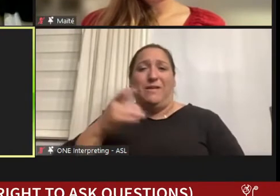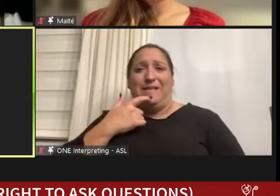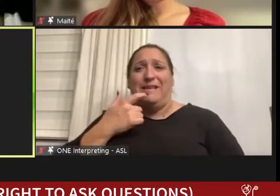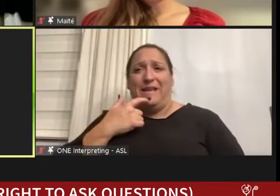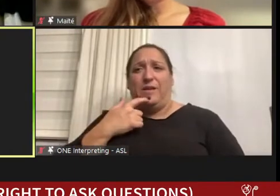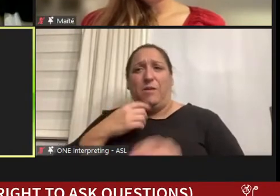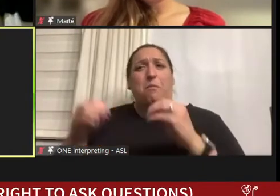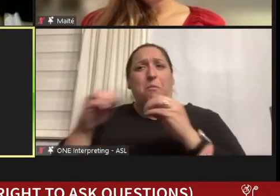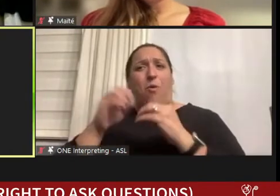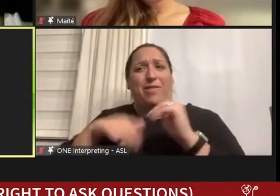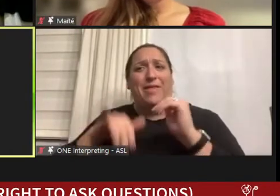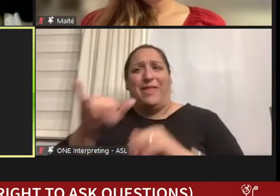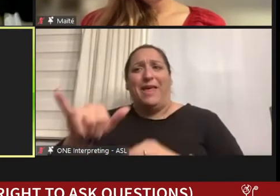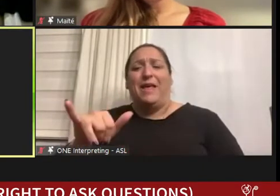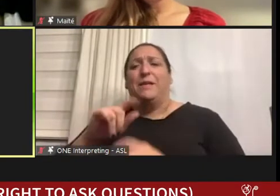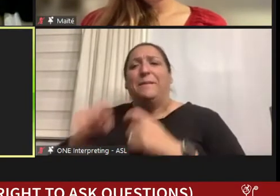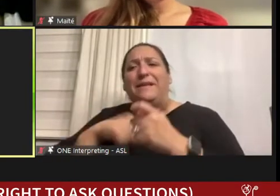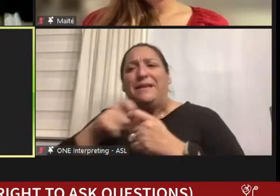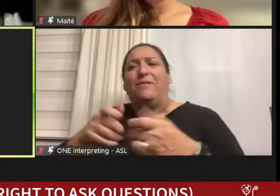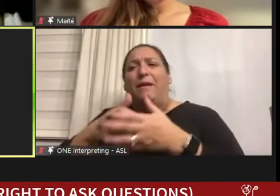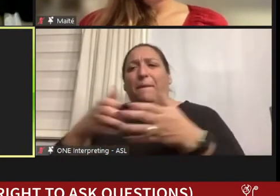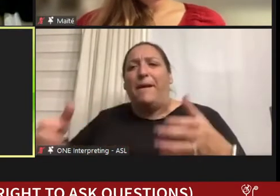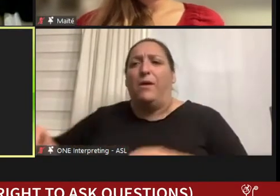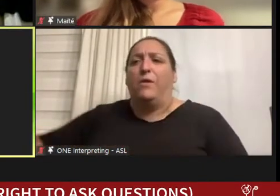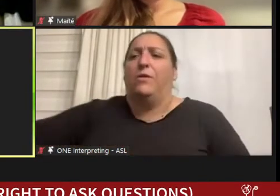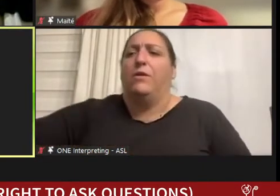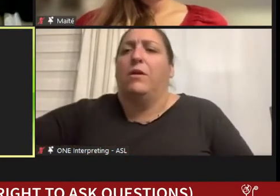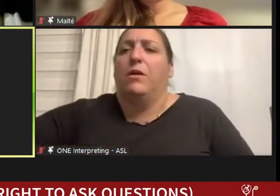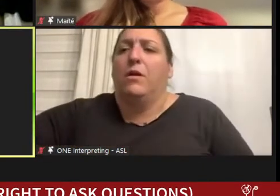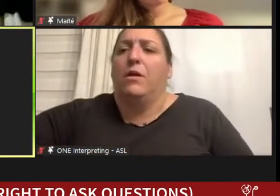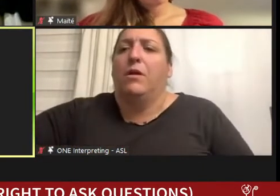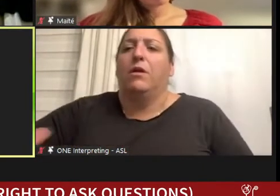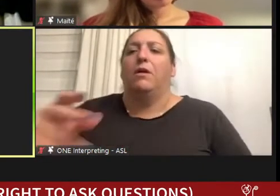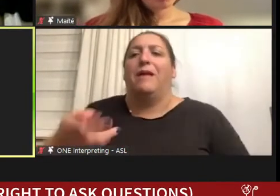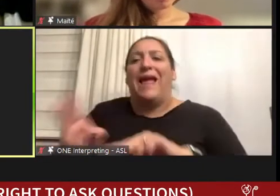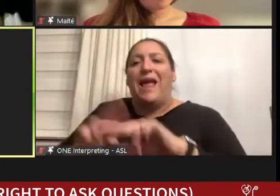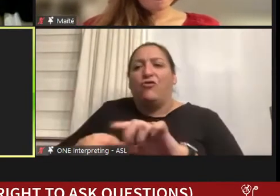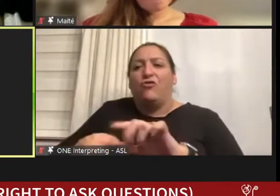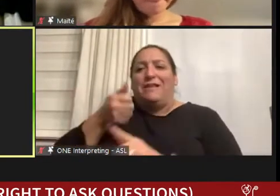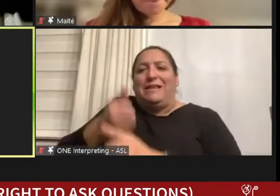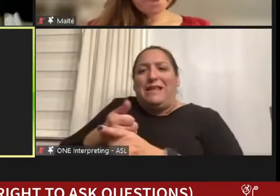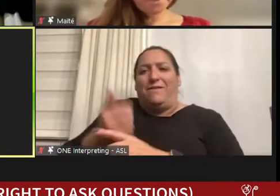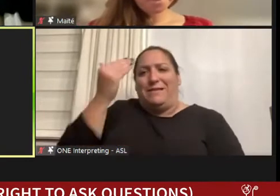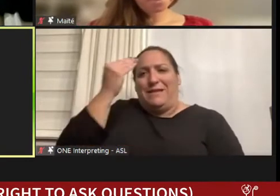there's a certain amount of extra self-knowledge that require require, it's like the know thyself